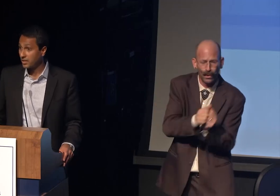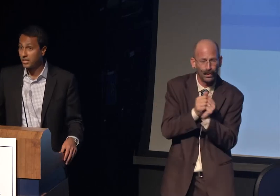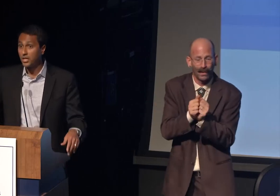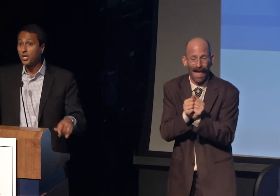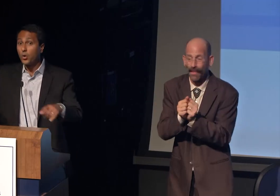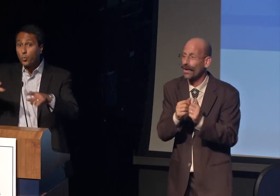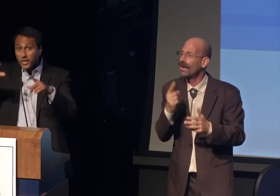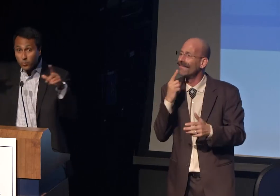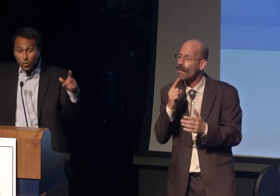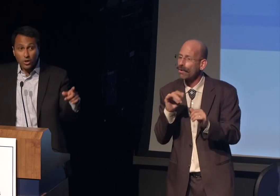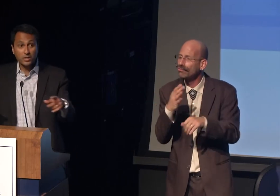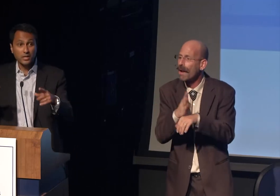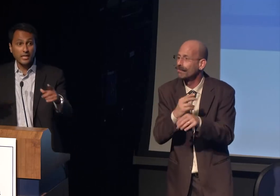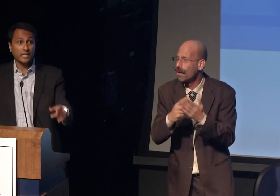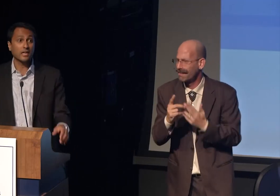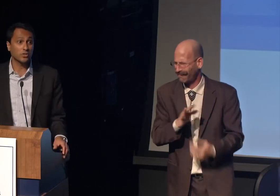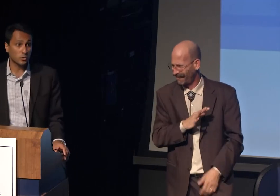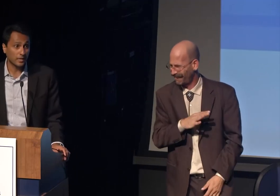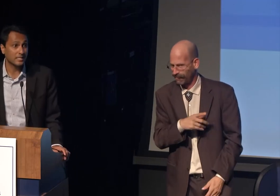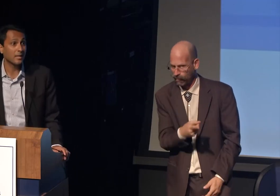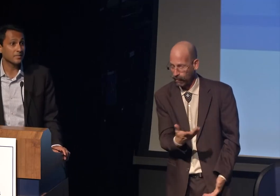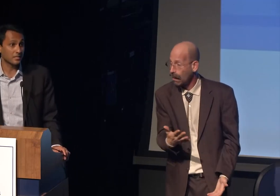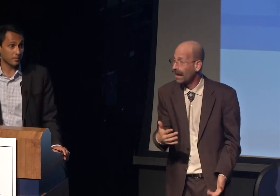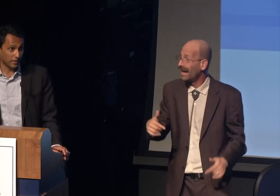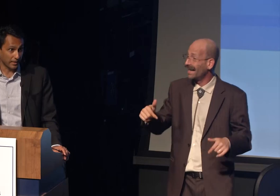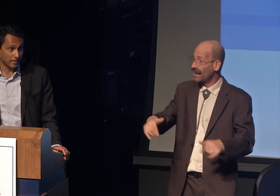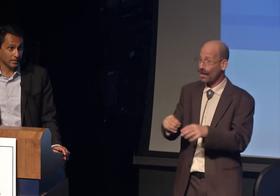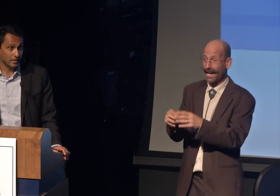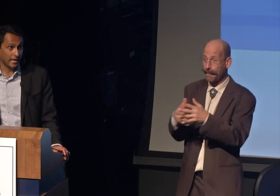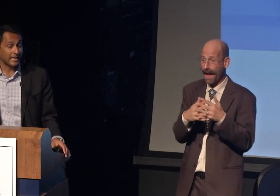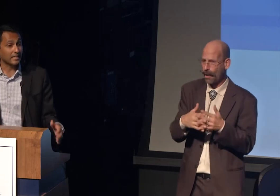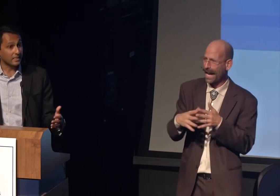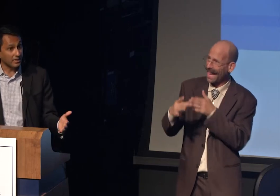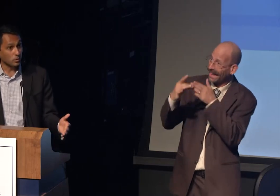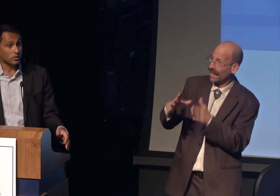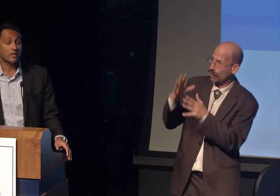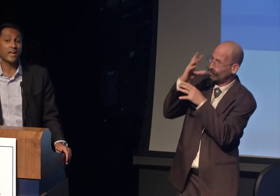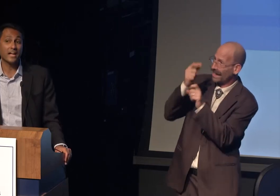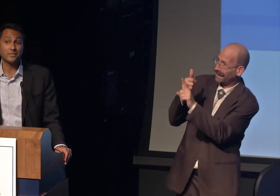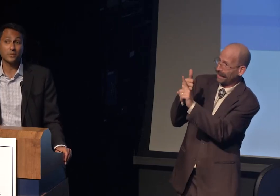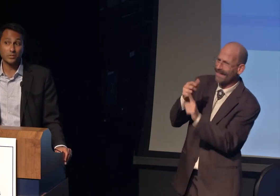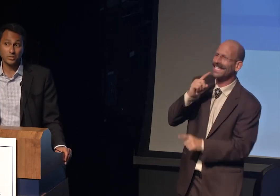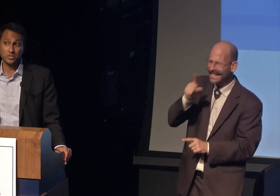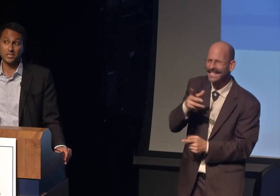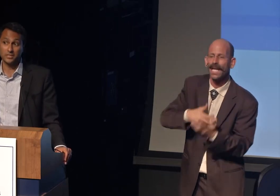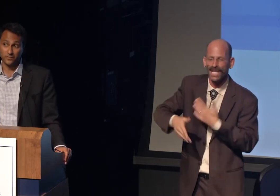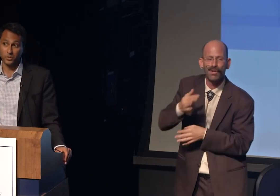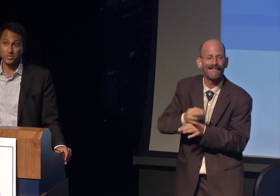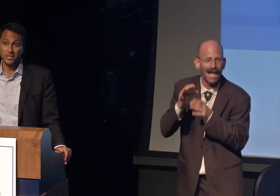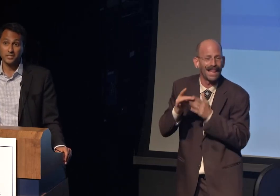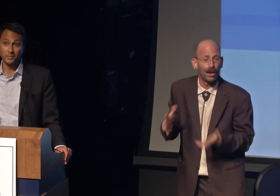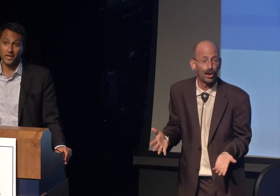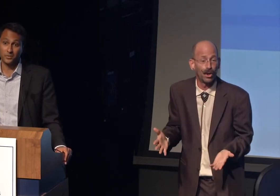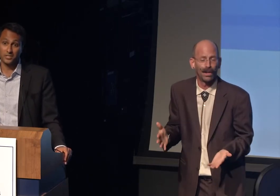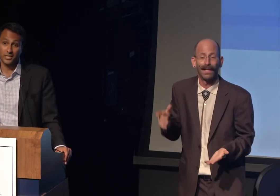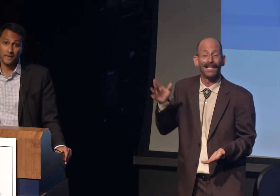We work in a country attempting to be a cathedral of a healthy religiously diverse democracy.